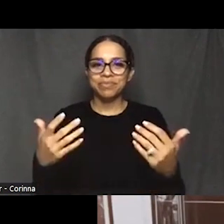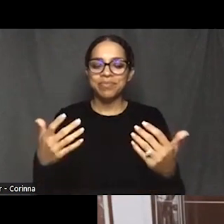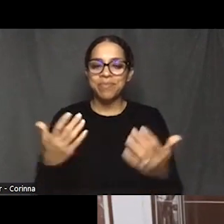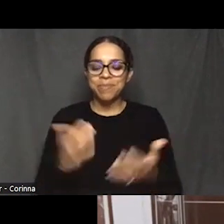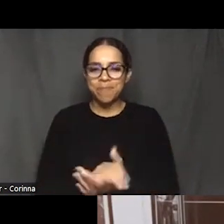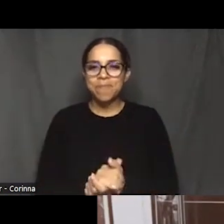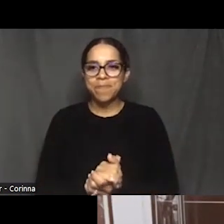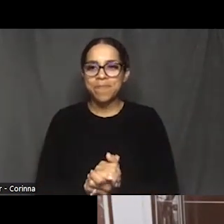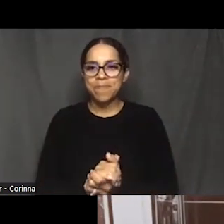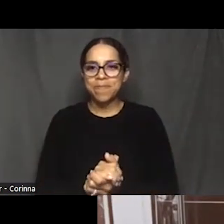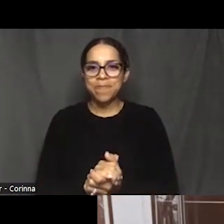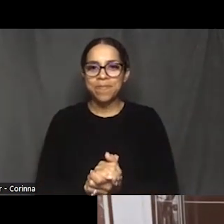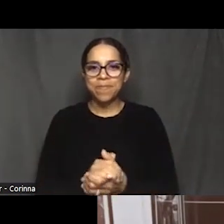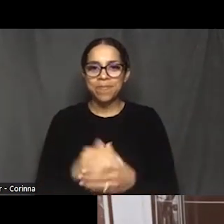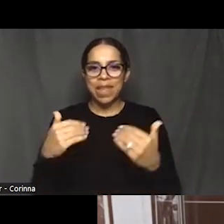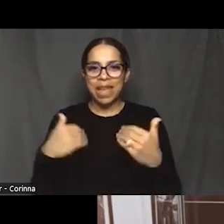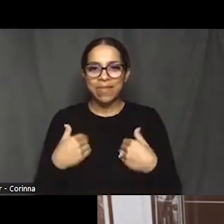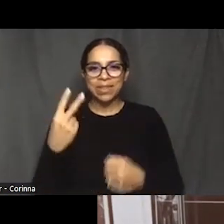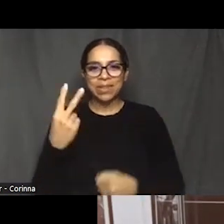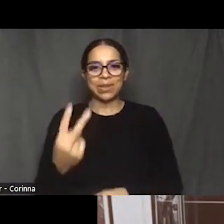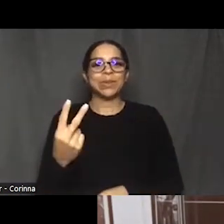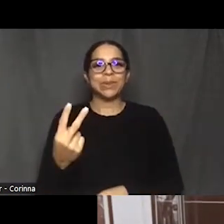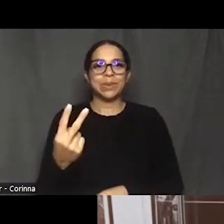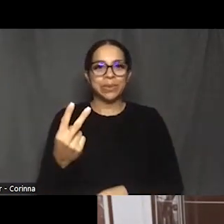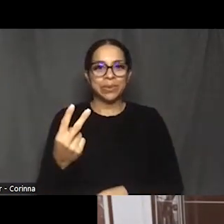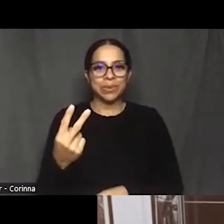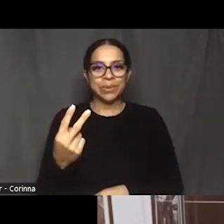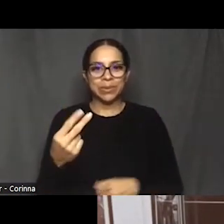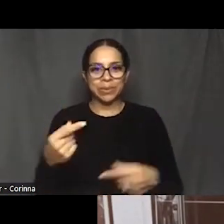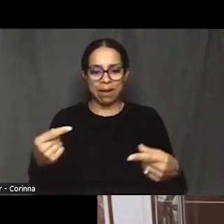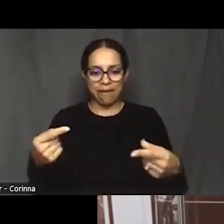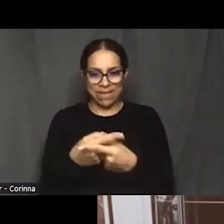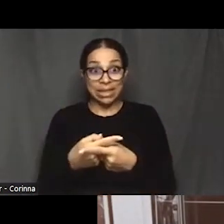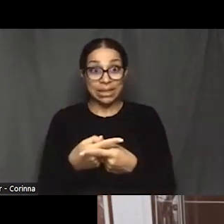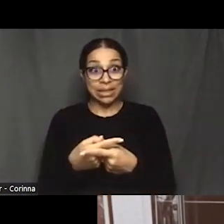lifting ideas is basically the what's happening in our history.